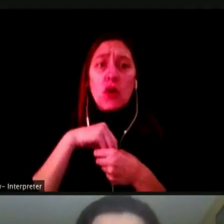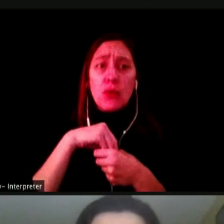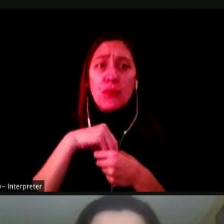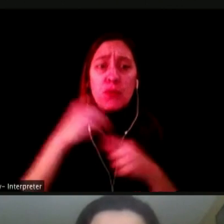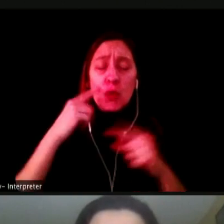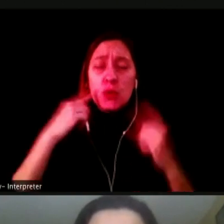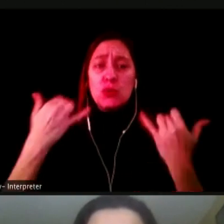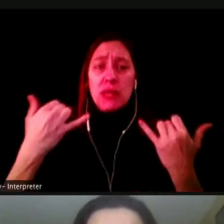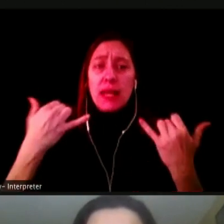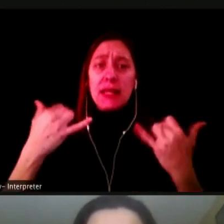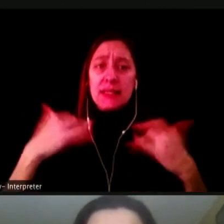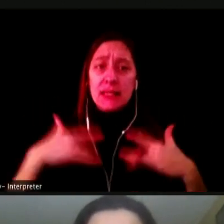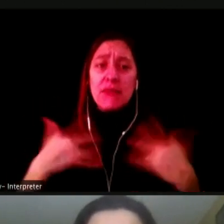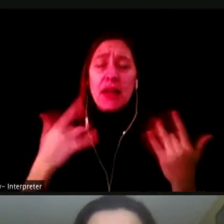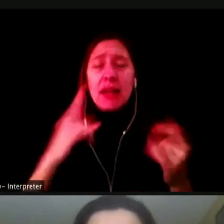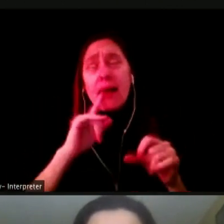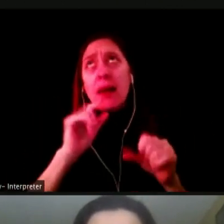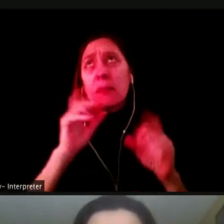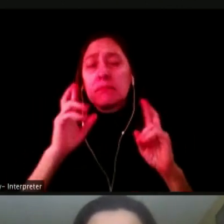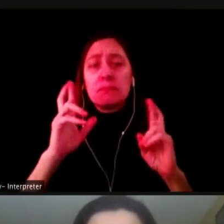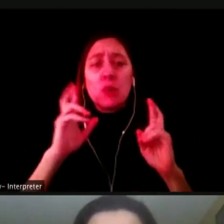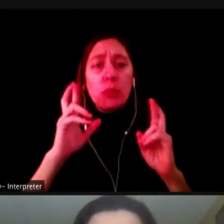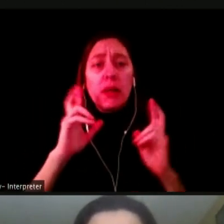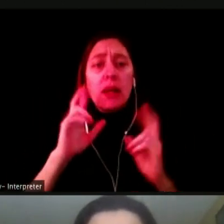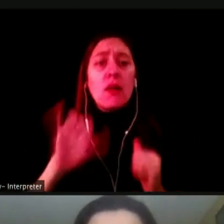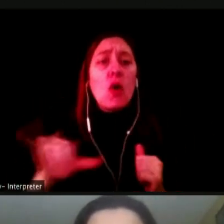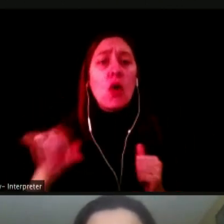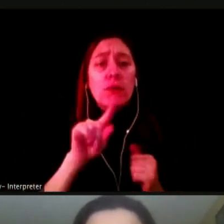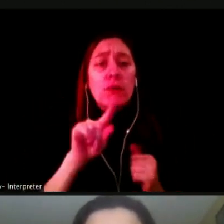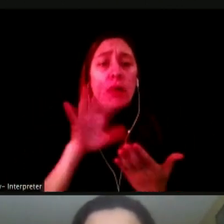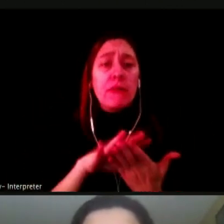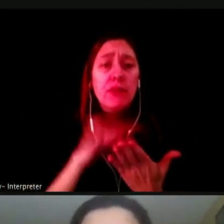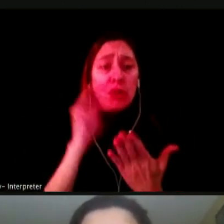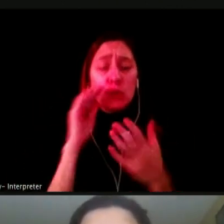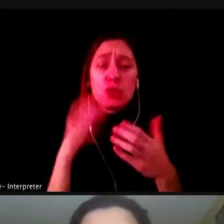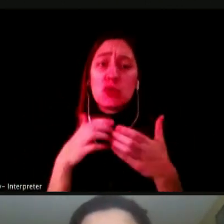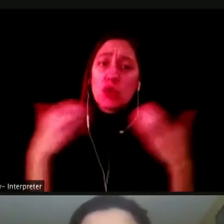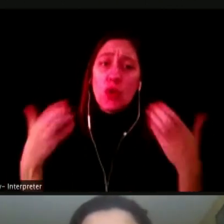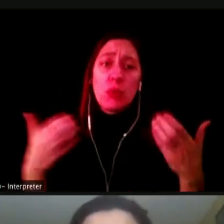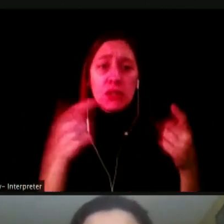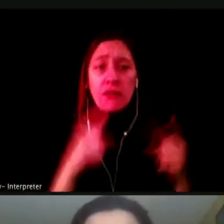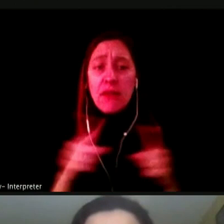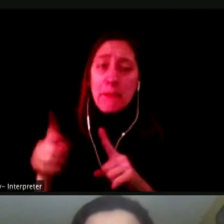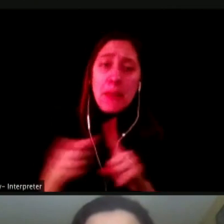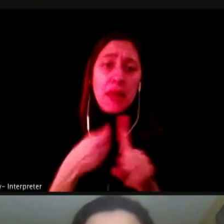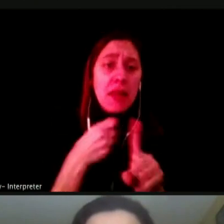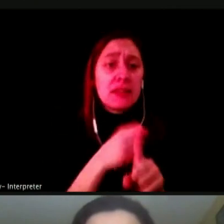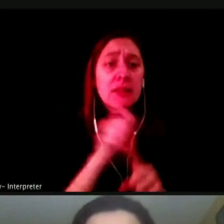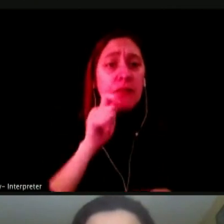I TRULY DO HOPE YOU LEARNED A LOT AROUND THE IMPACT OF VAPING, THE IMPACT IT HAS ON THE